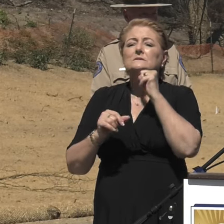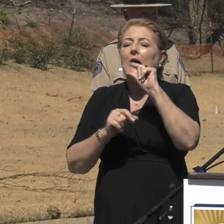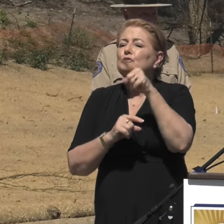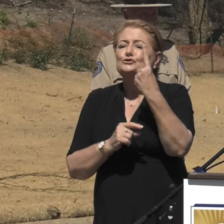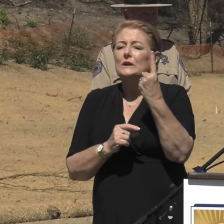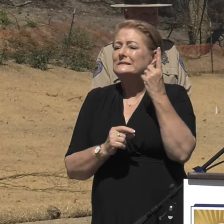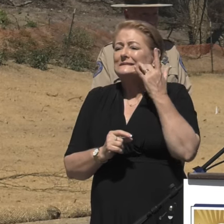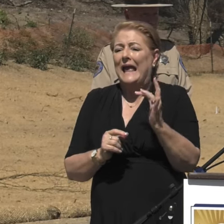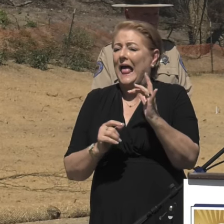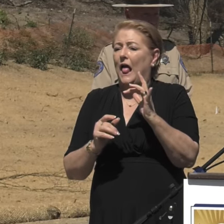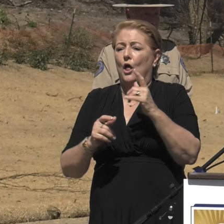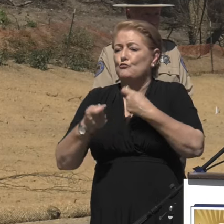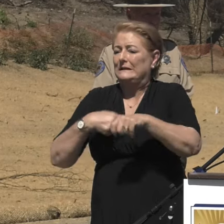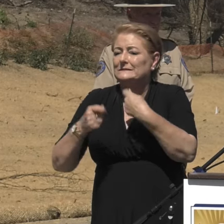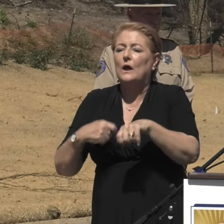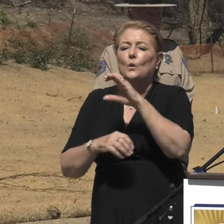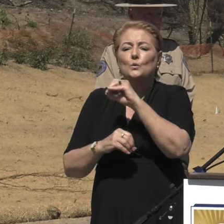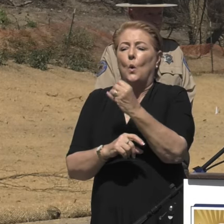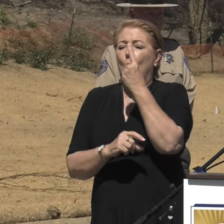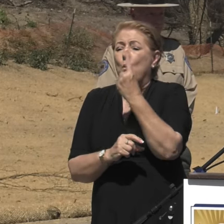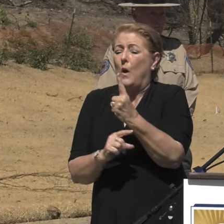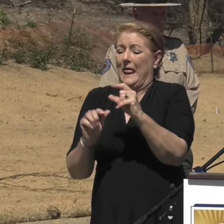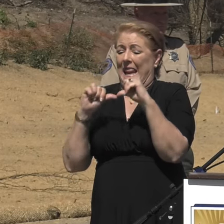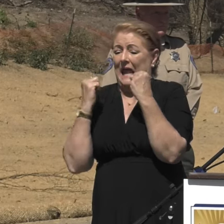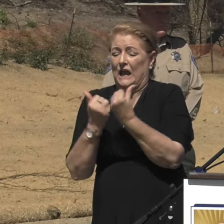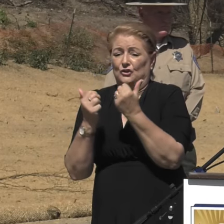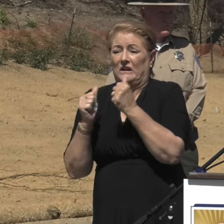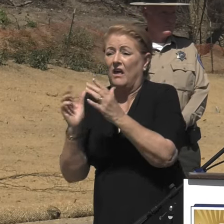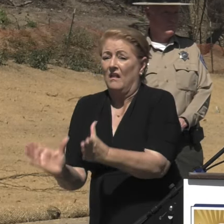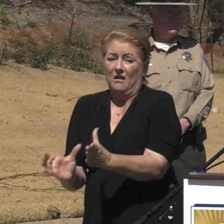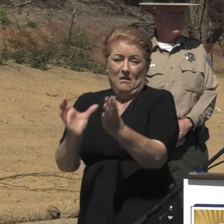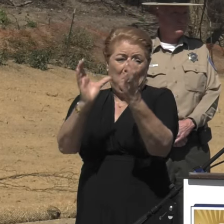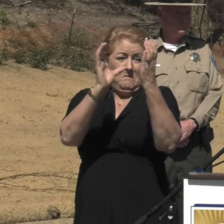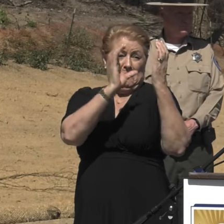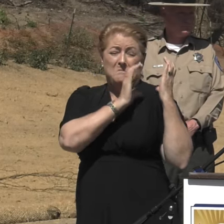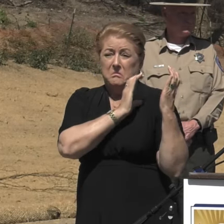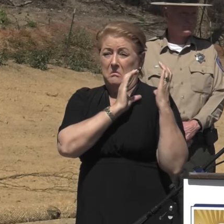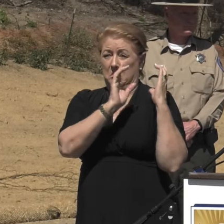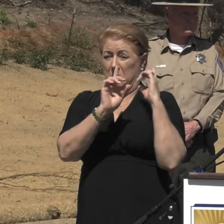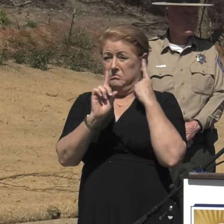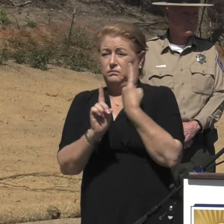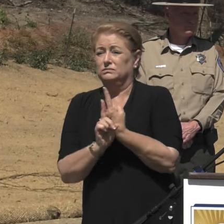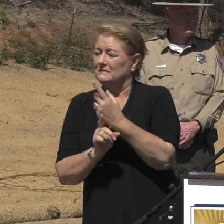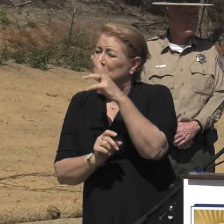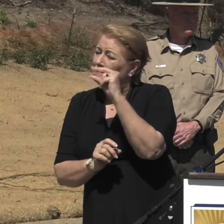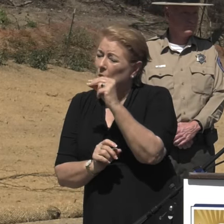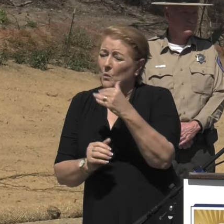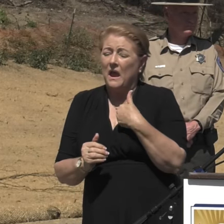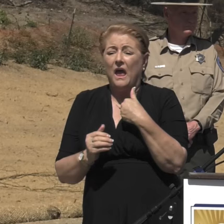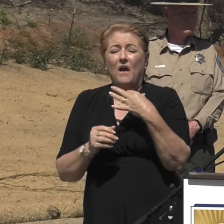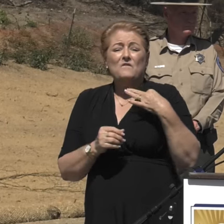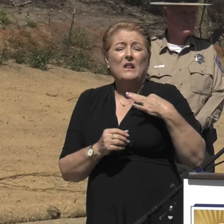No one agency can handle this big of a job on its own. We had volunteers from many state agencies,